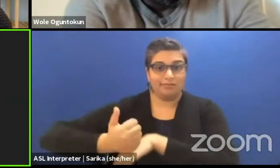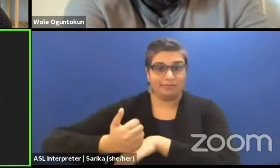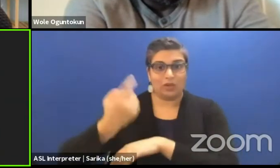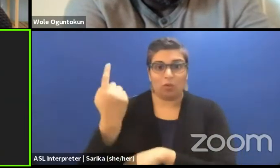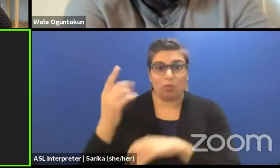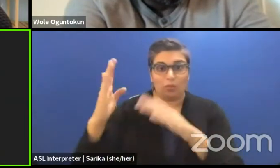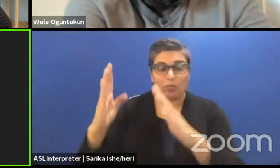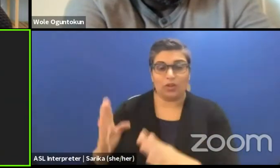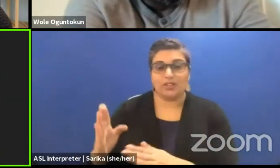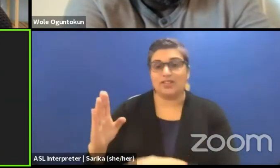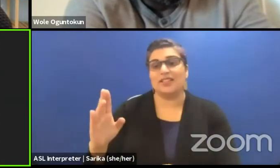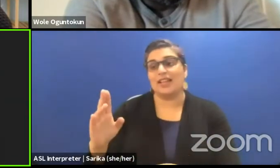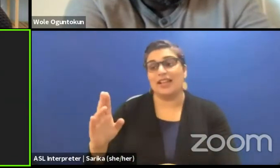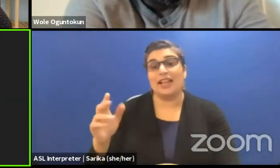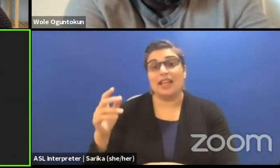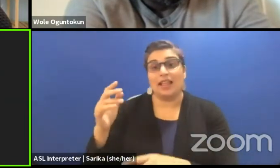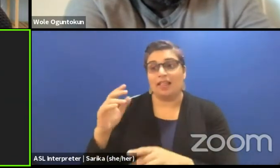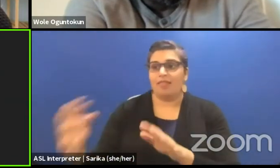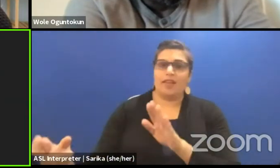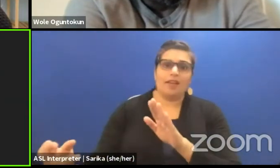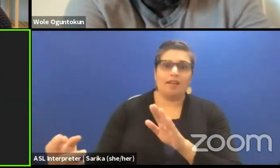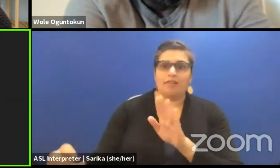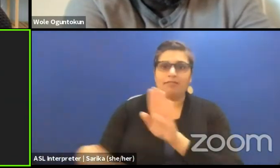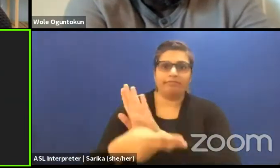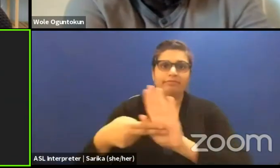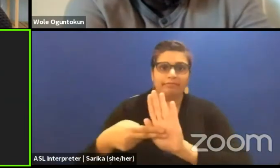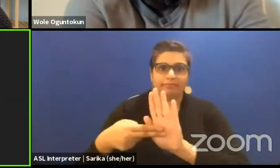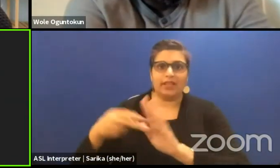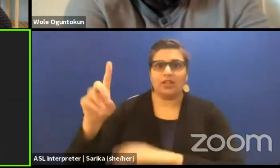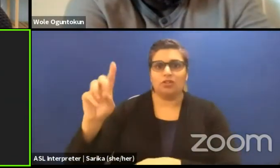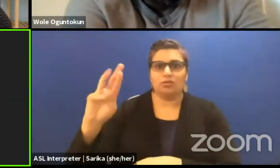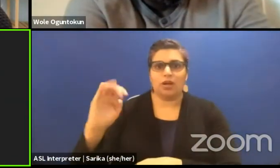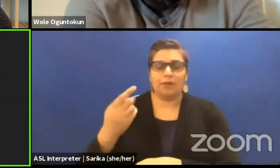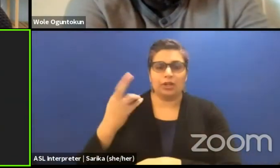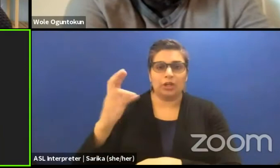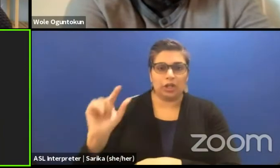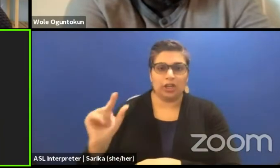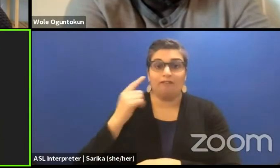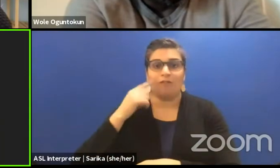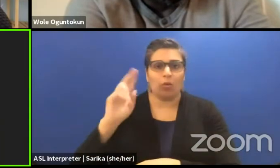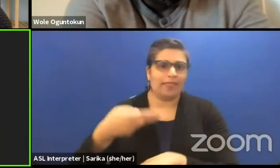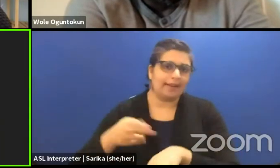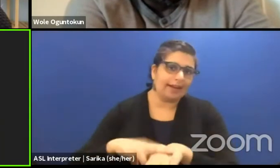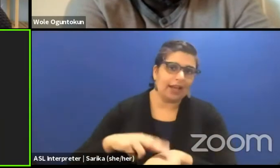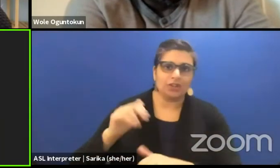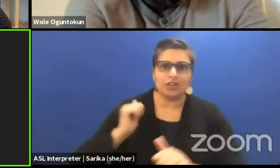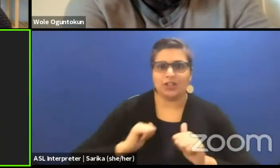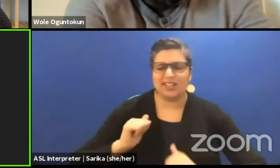of the national theater of whatever. The very first job given to someone